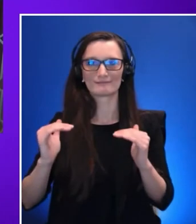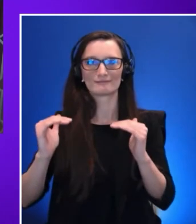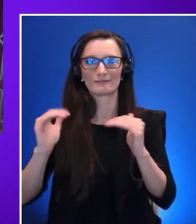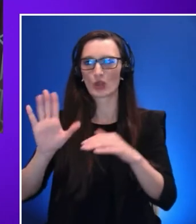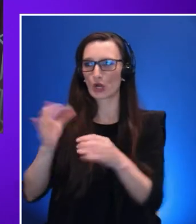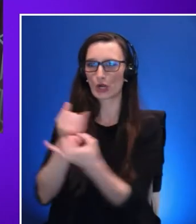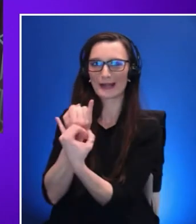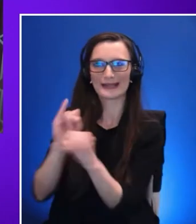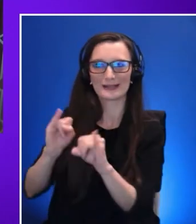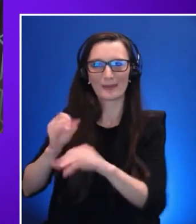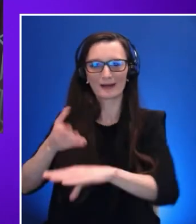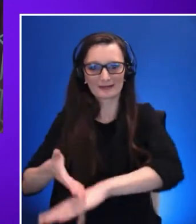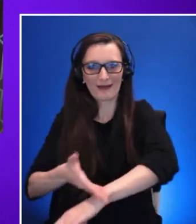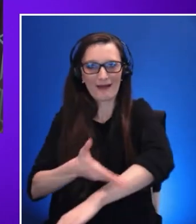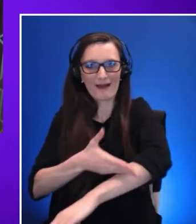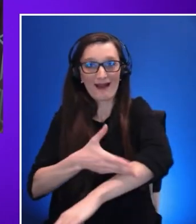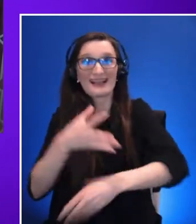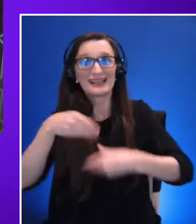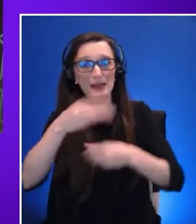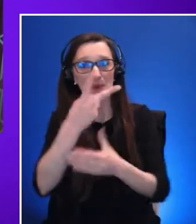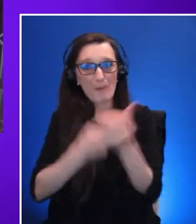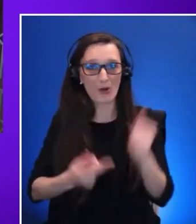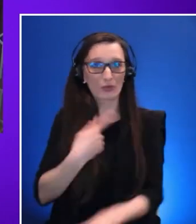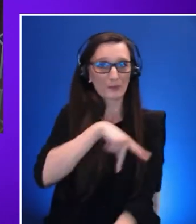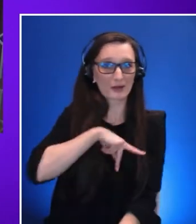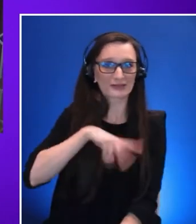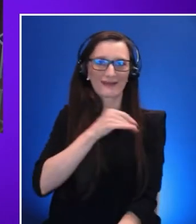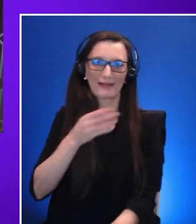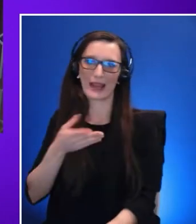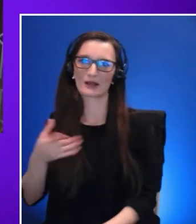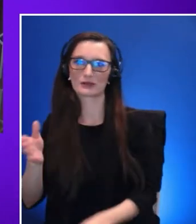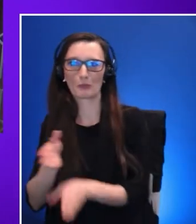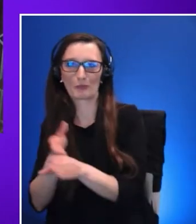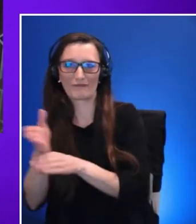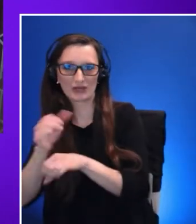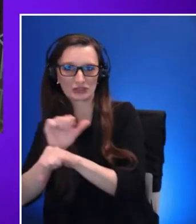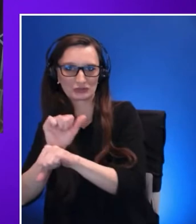Lisa’s experiences speak directly to the ways in which evolving technologies